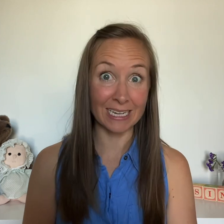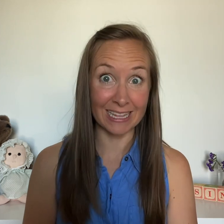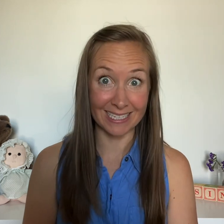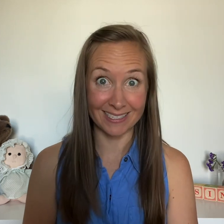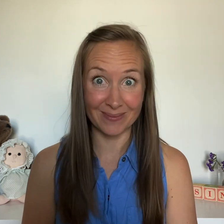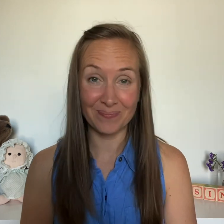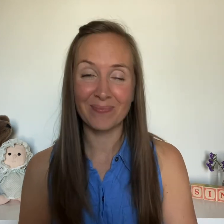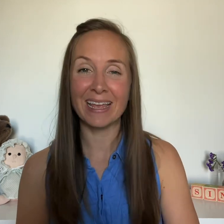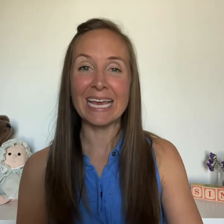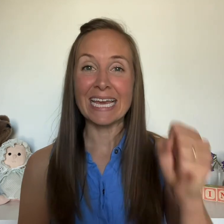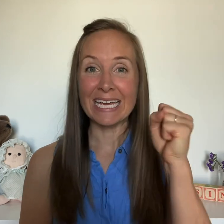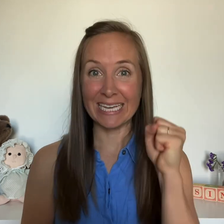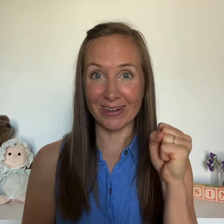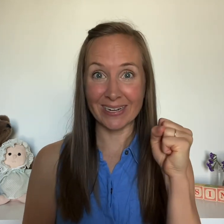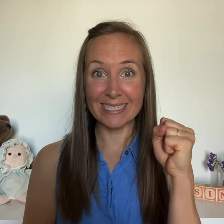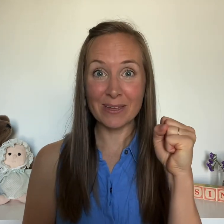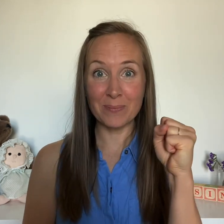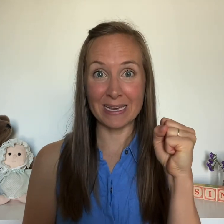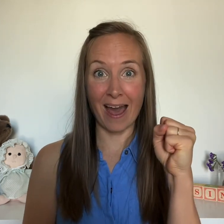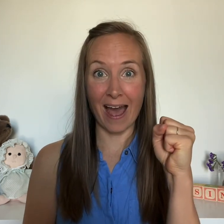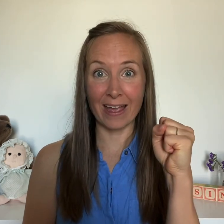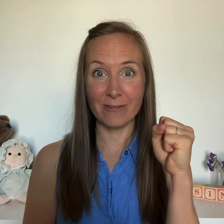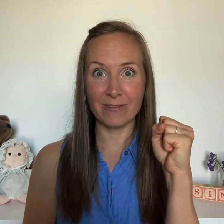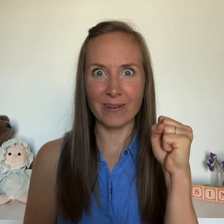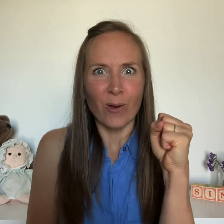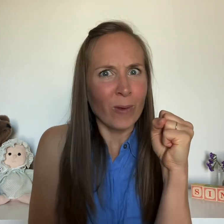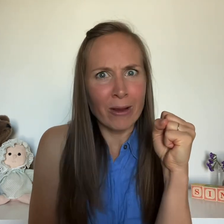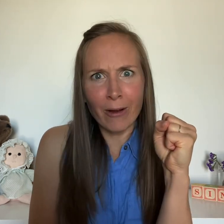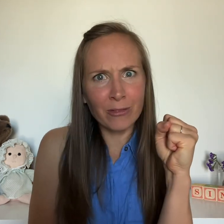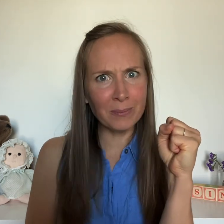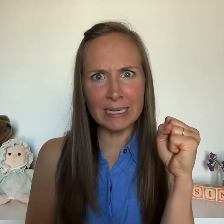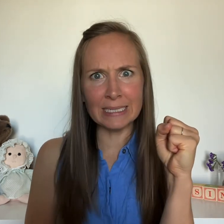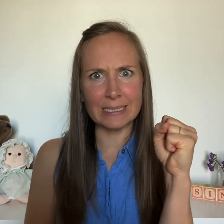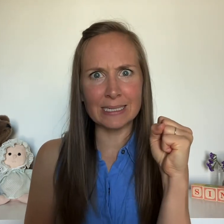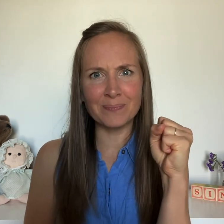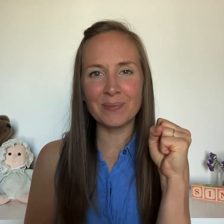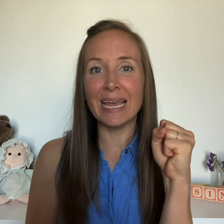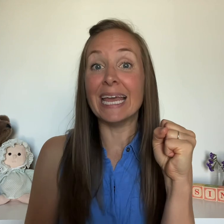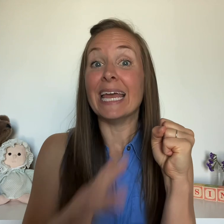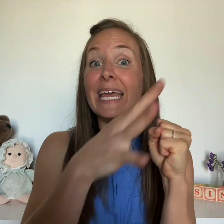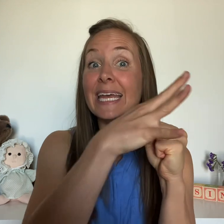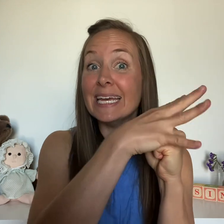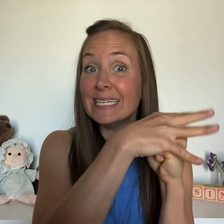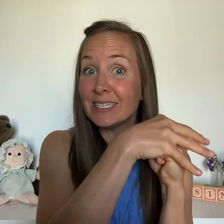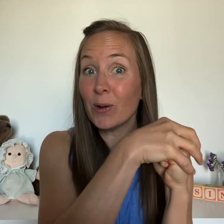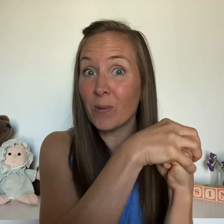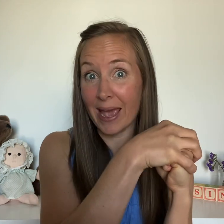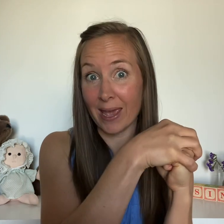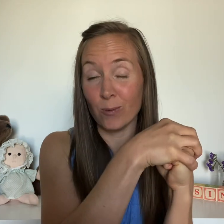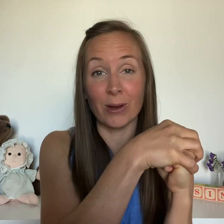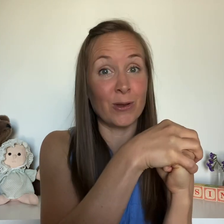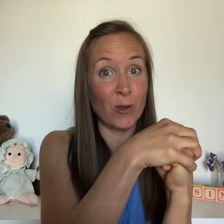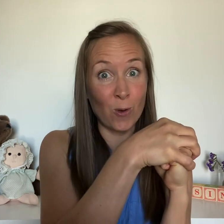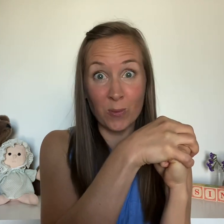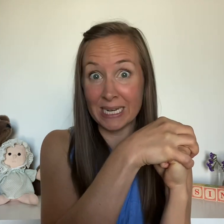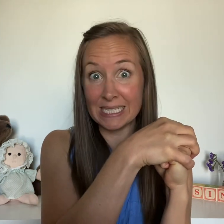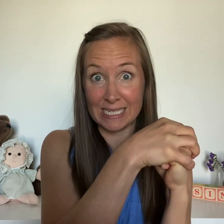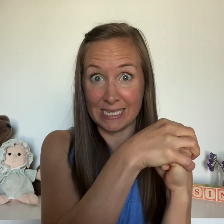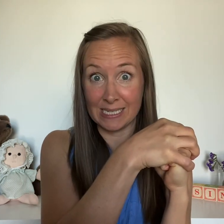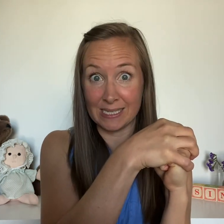goes like this: Here is the beehive. Where are the bees? Hidden away where nobody sees.